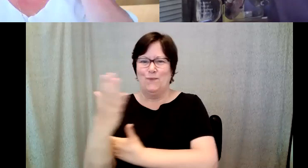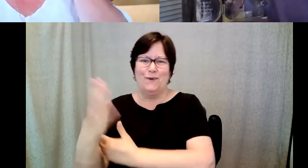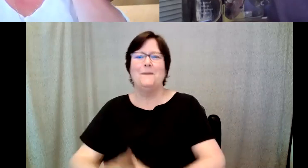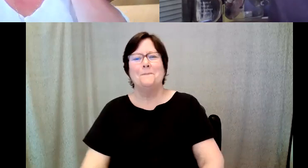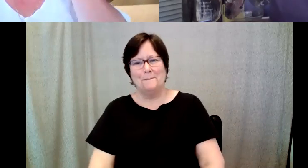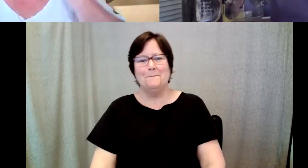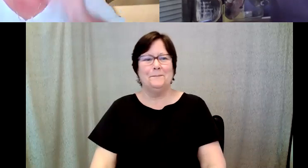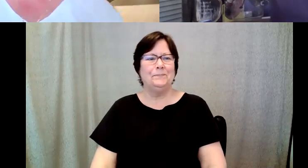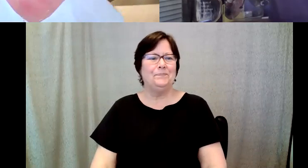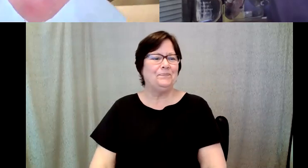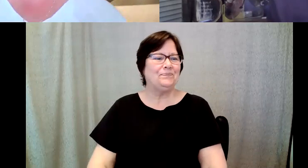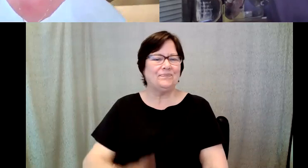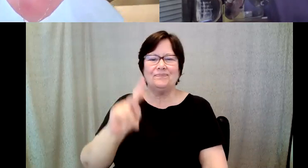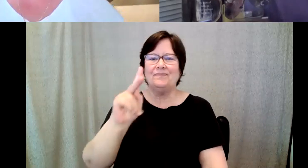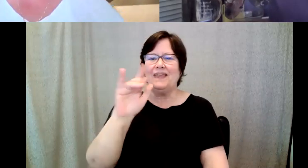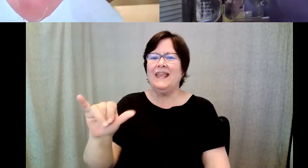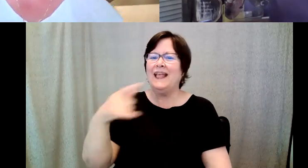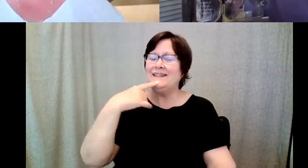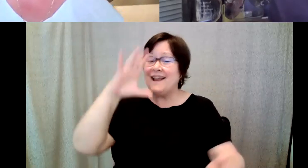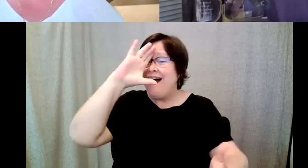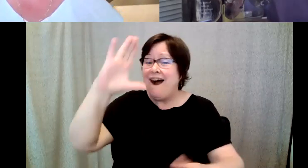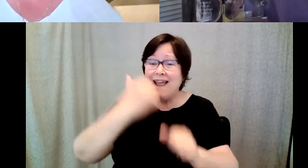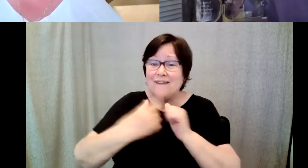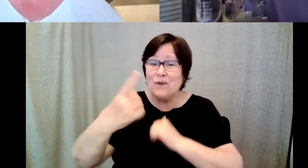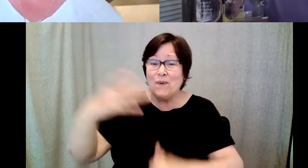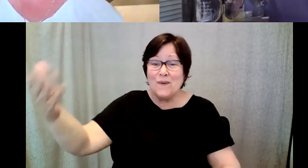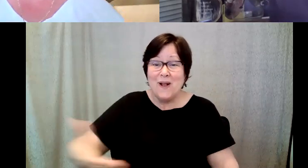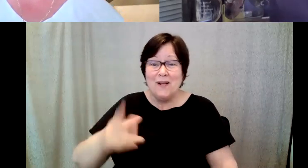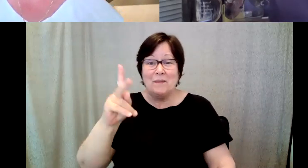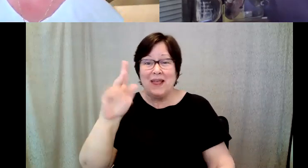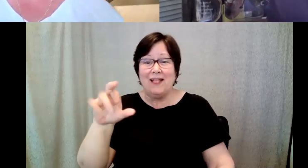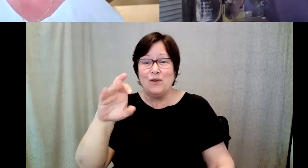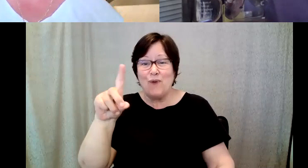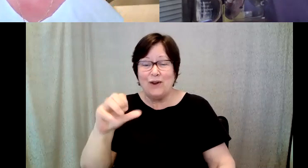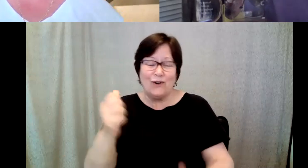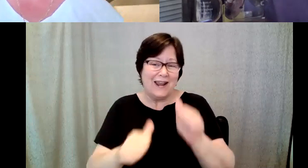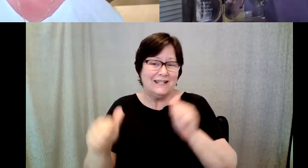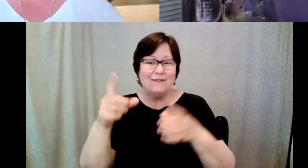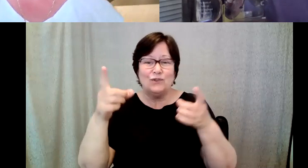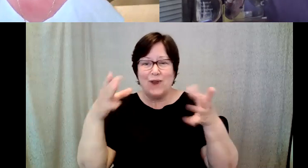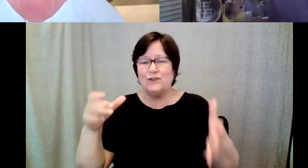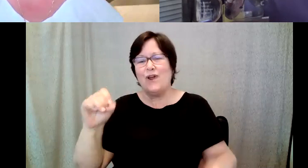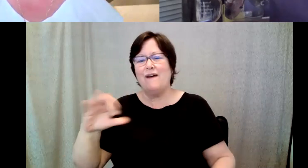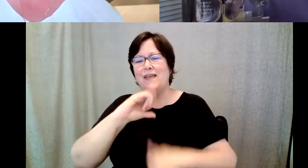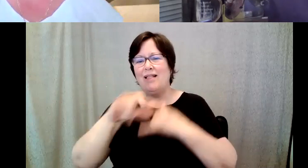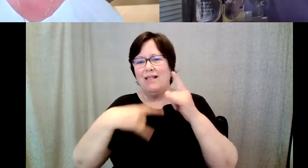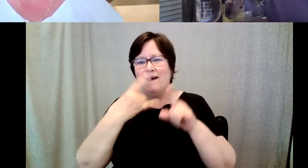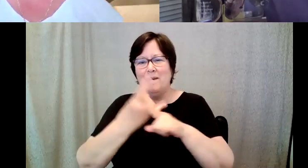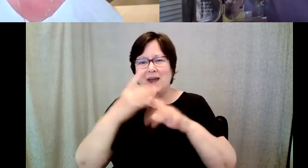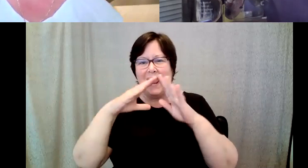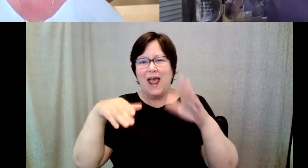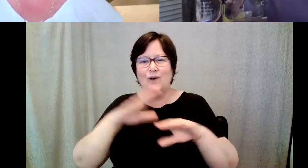Kelly Redder: Hi everyone and welcome. I'm Kelly Redder Executive Director of the Joseph Lobozzo M. Alumni House on the RIT campus.